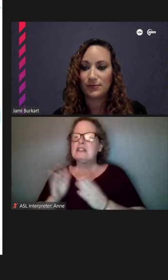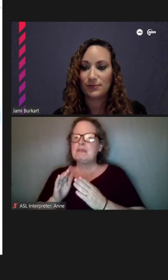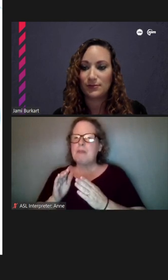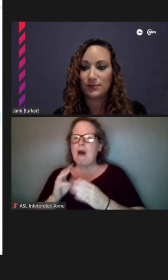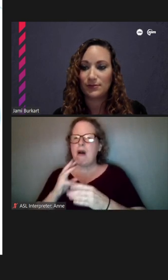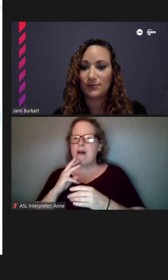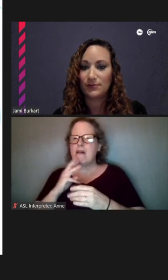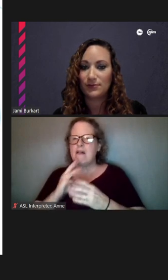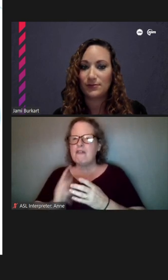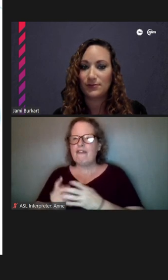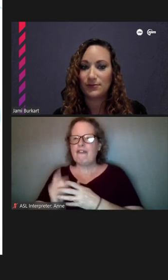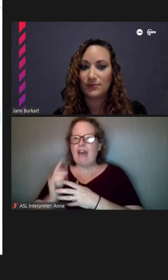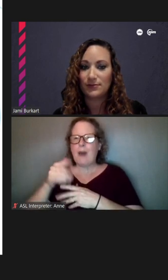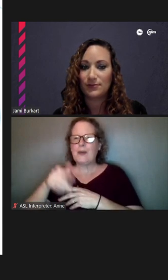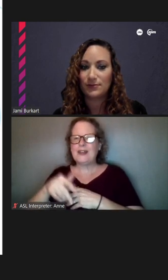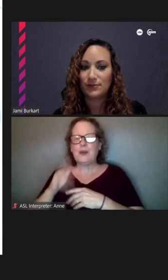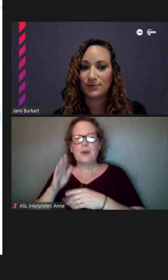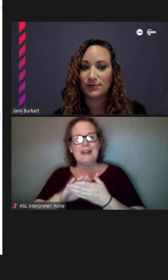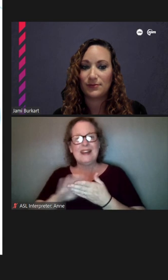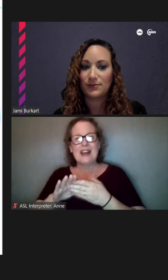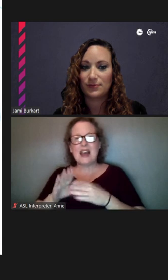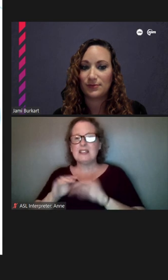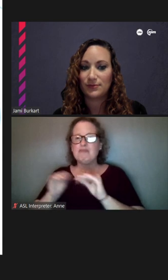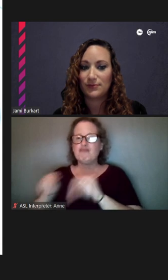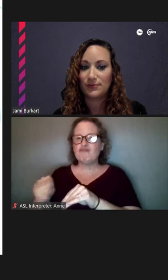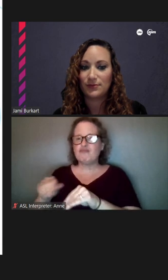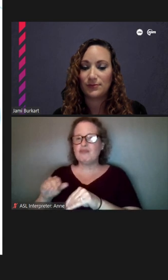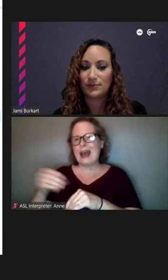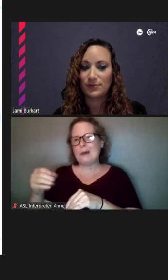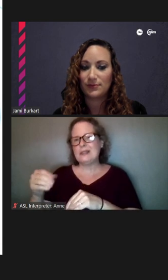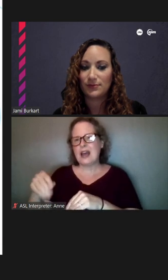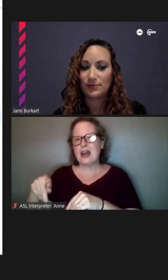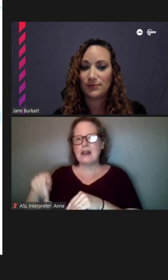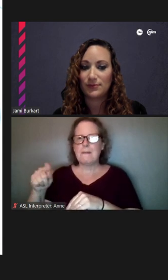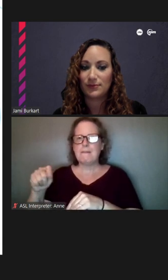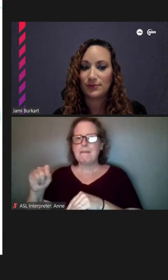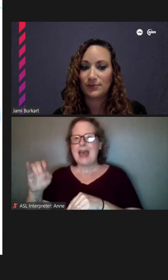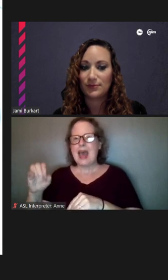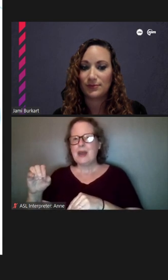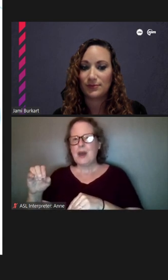that would be nice, and on a patio, or on a balcony that have outdoors, and maybe indoors,